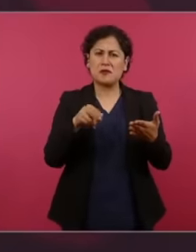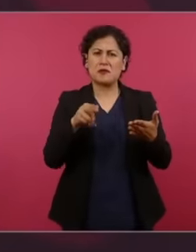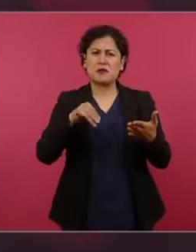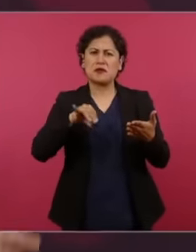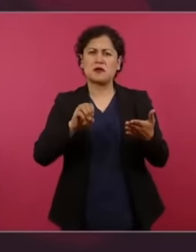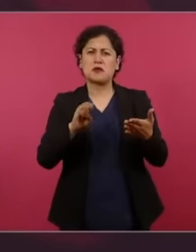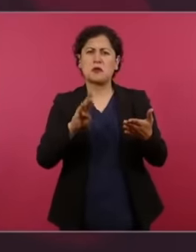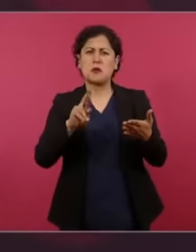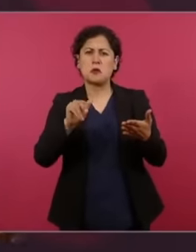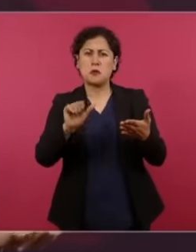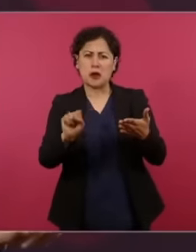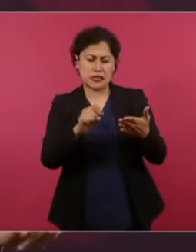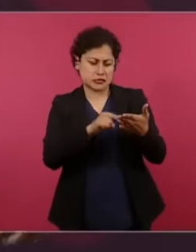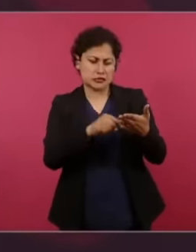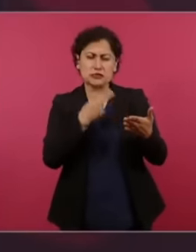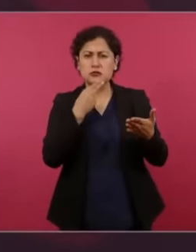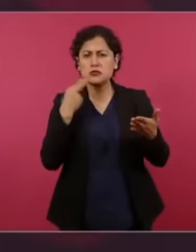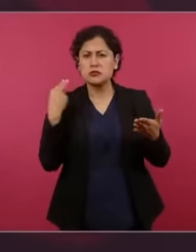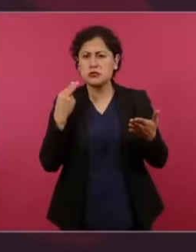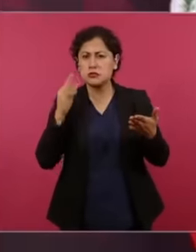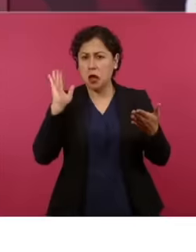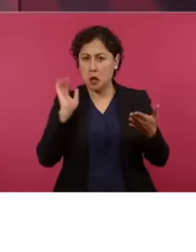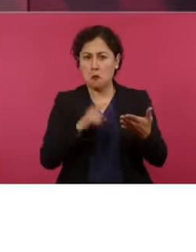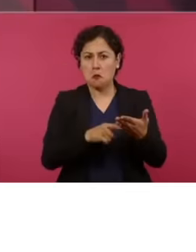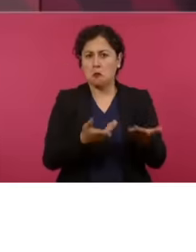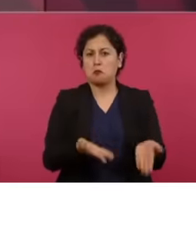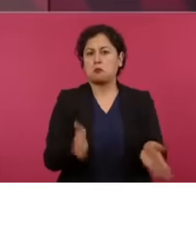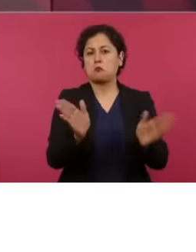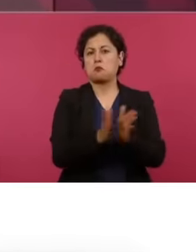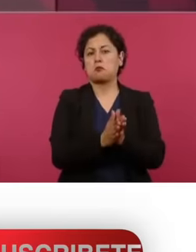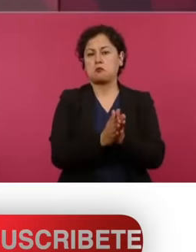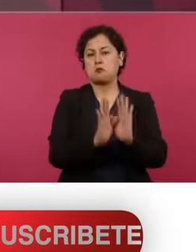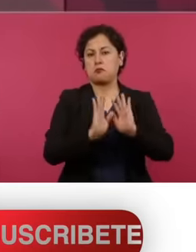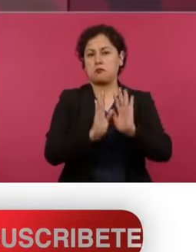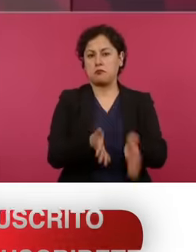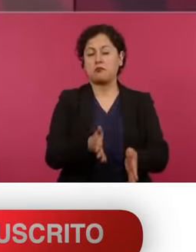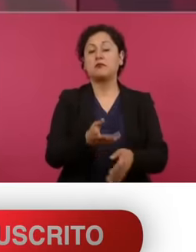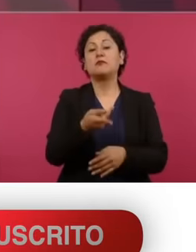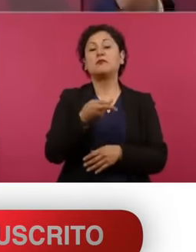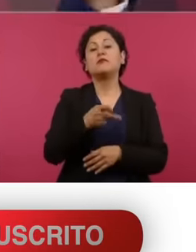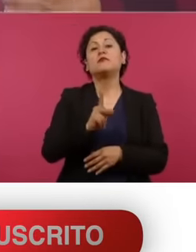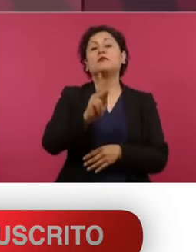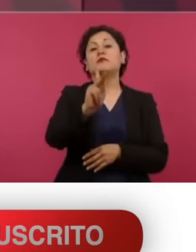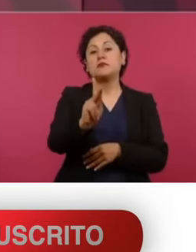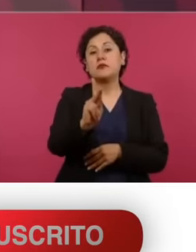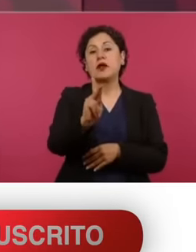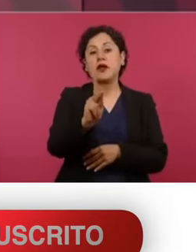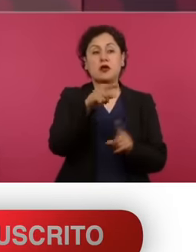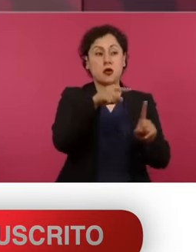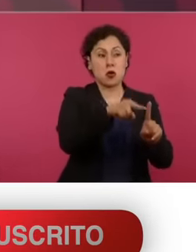then, but by then they were already charging